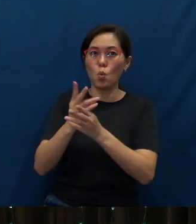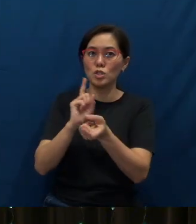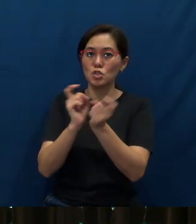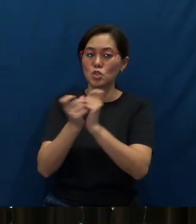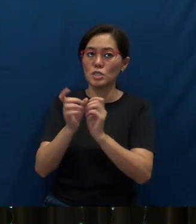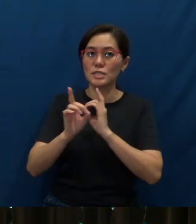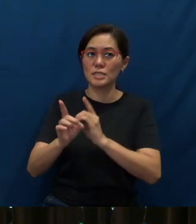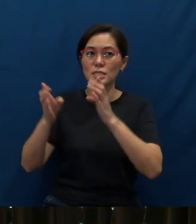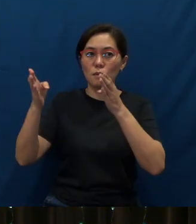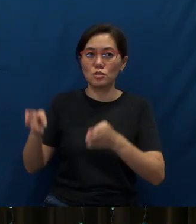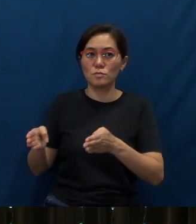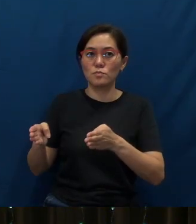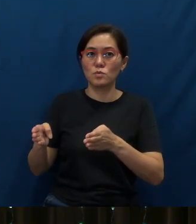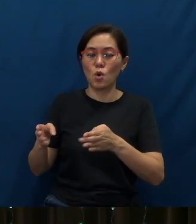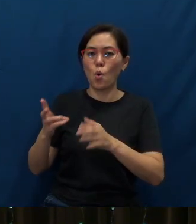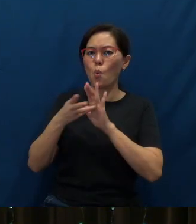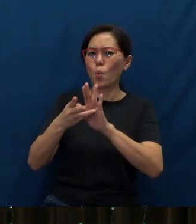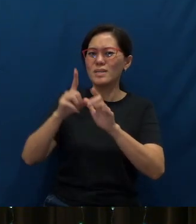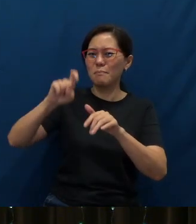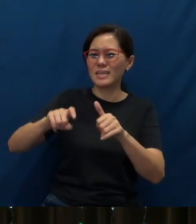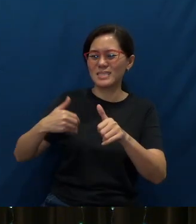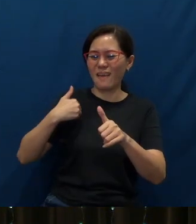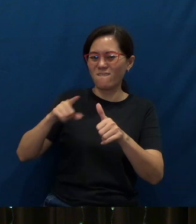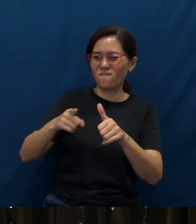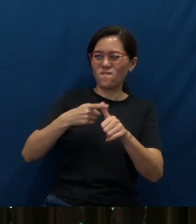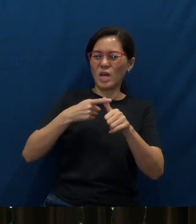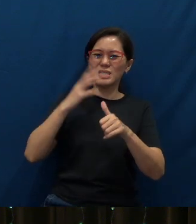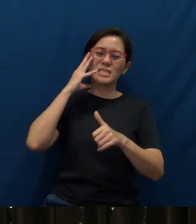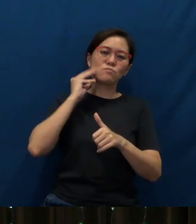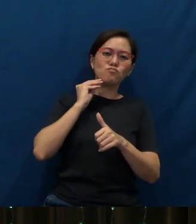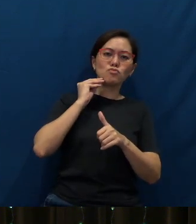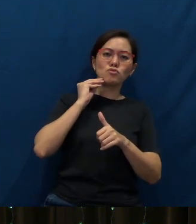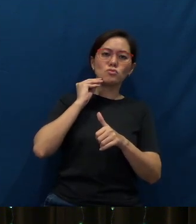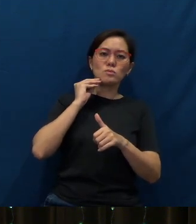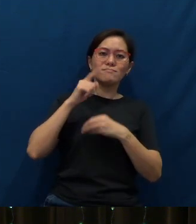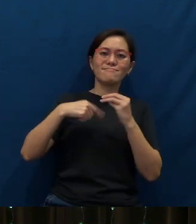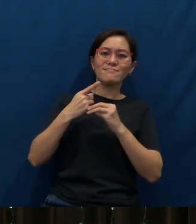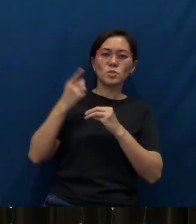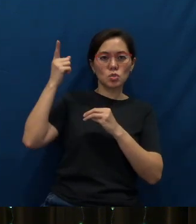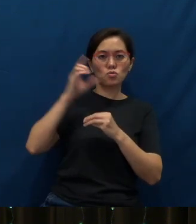“A witness must have a first-hand experience of Christ.”